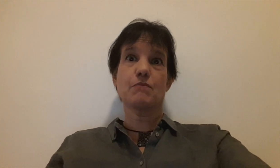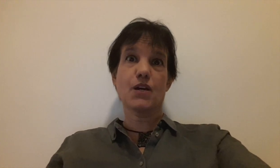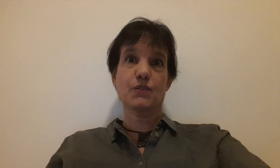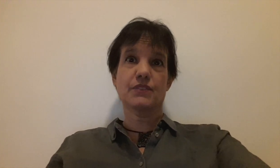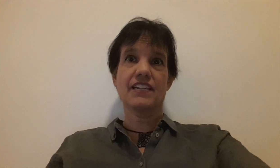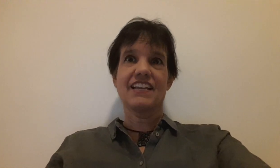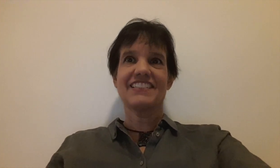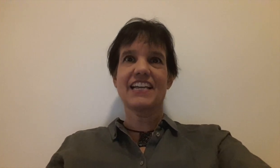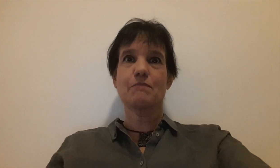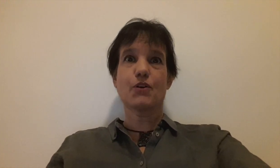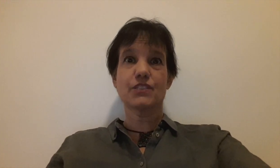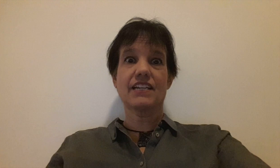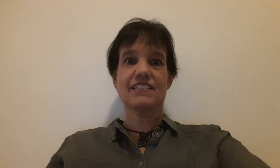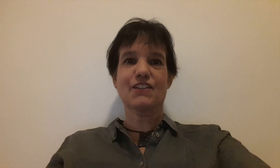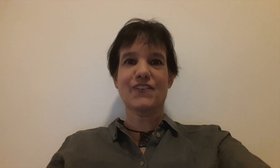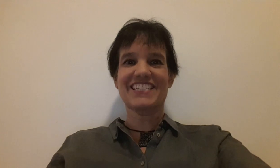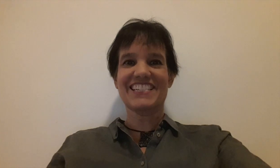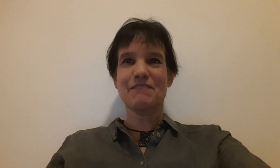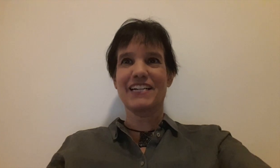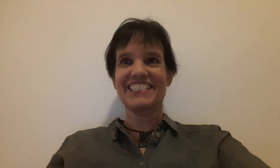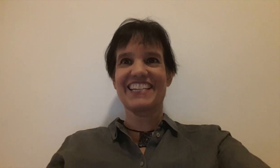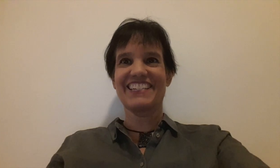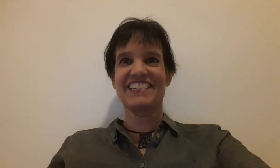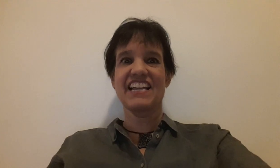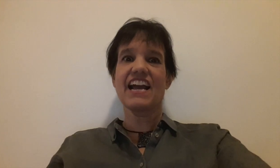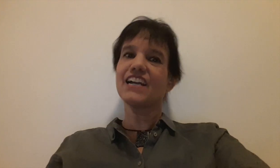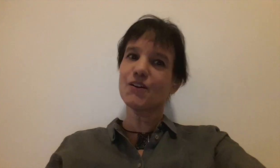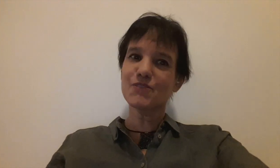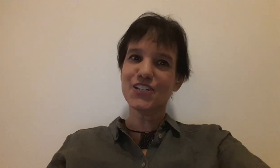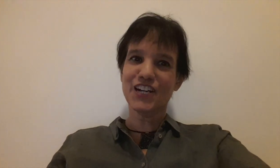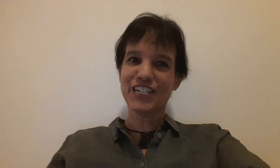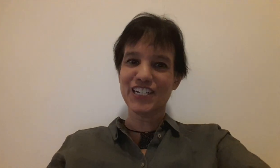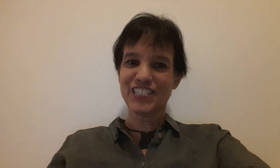promote the importance of accessibility. I hope you enjoy this!